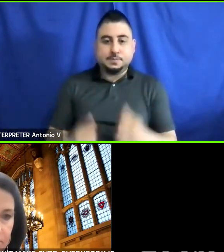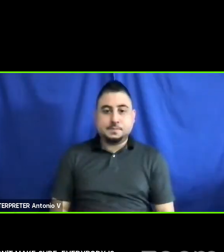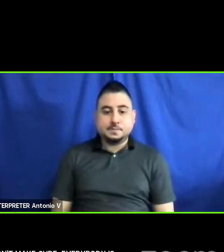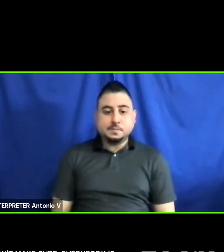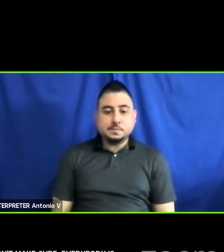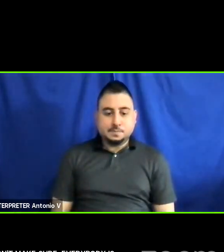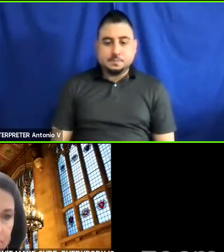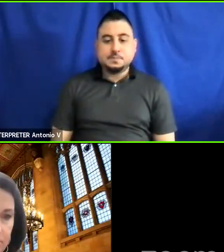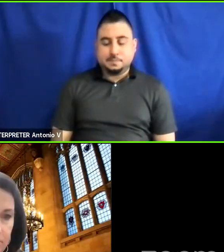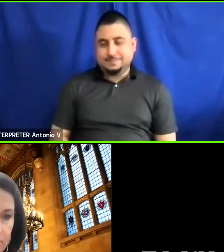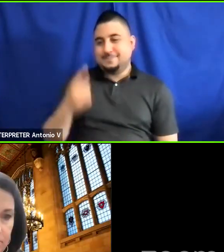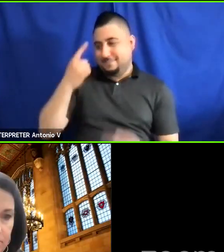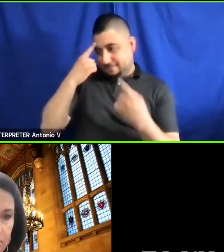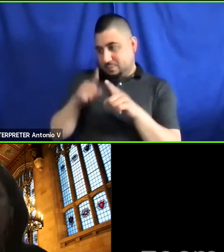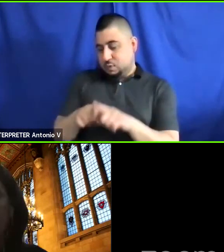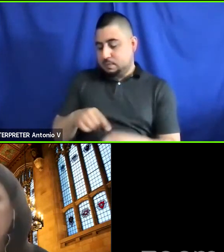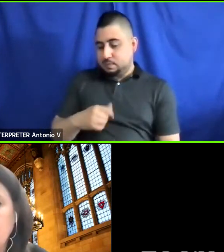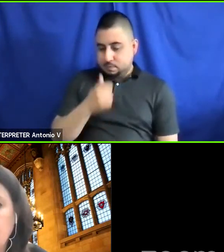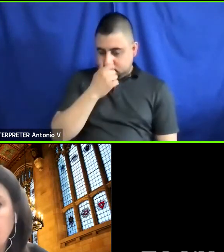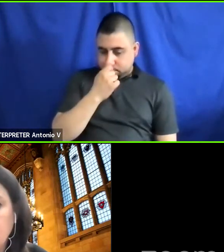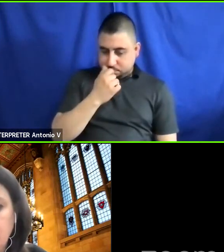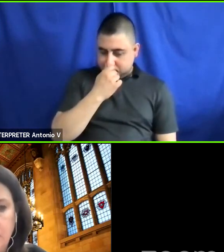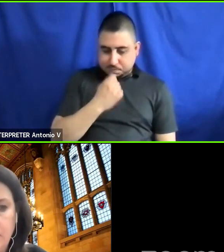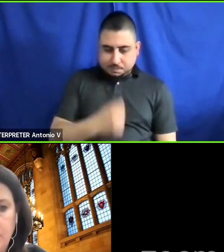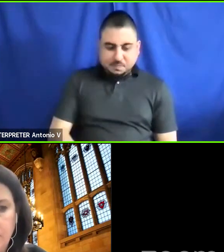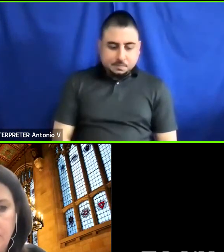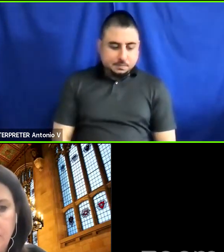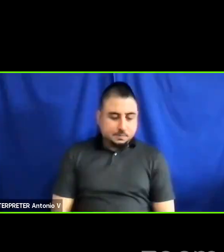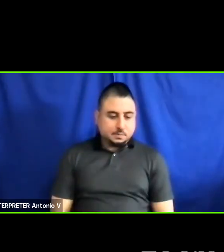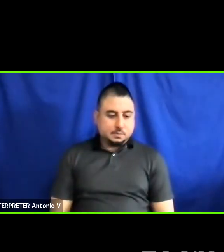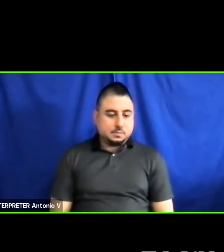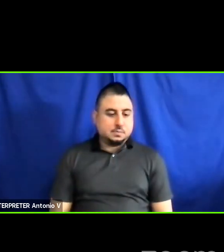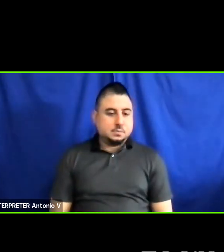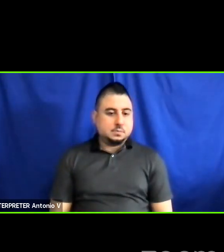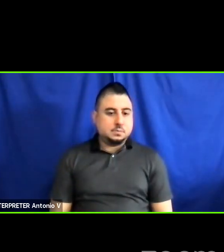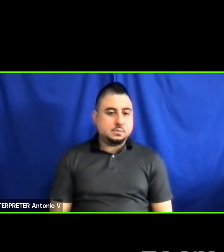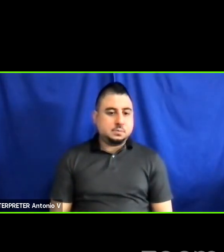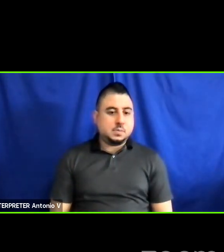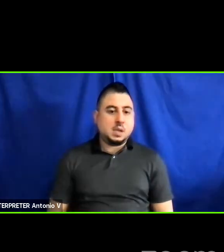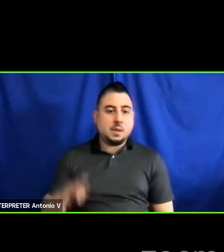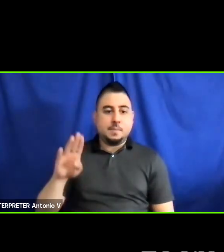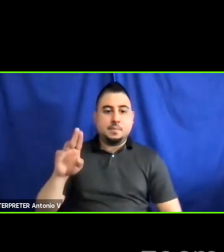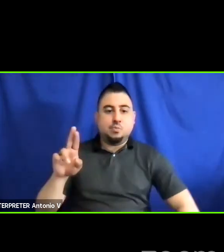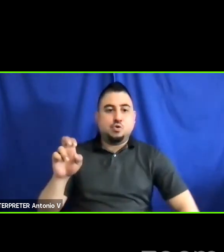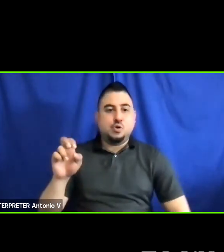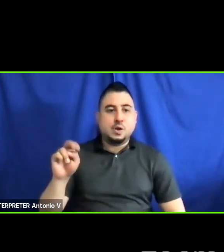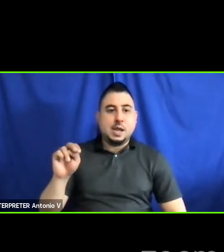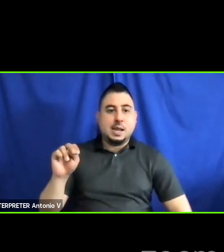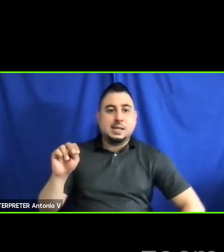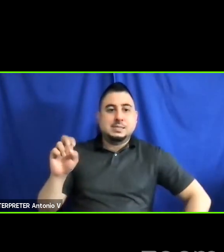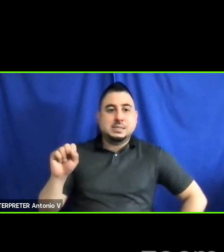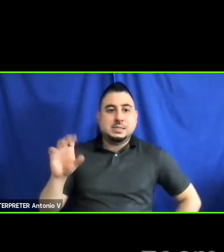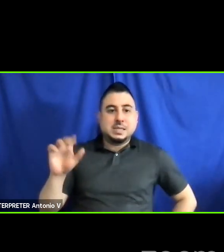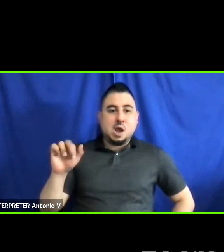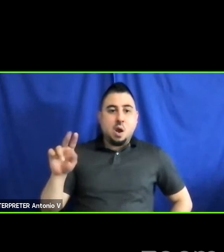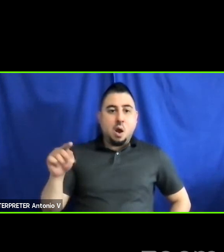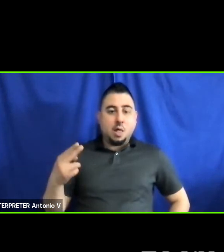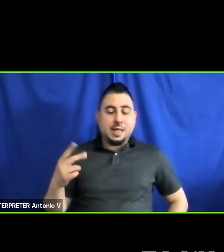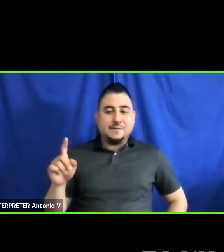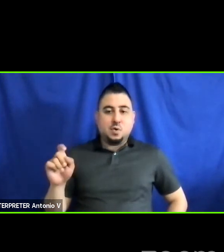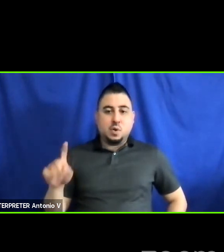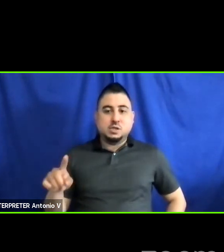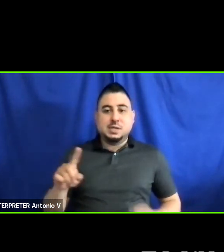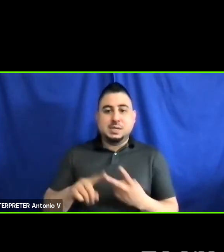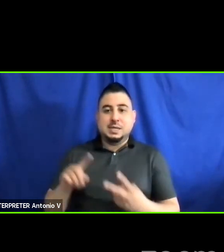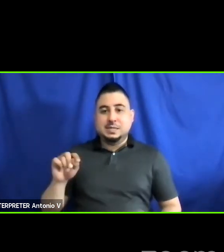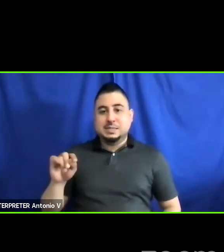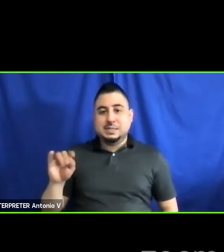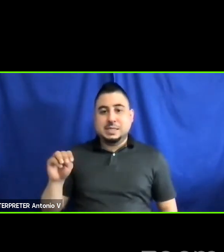Great. So, Brandon S. has a question. And then Tim M. after Brandon.